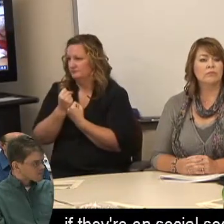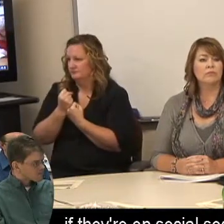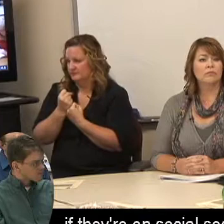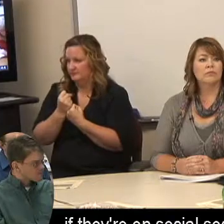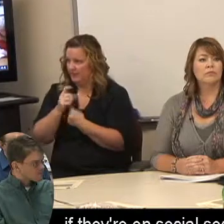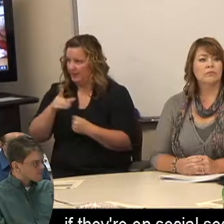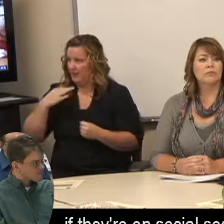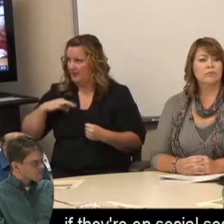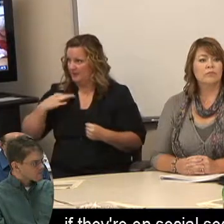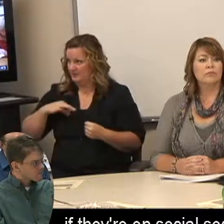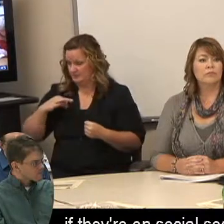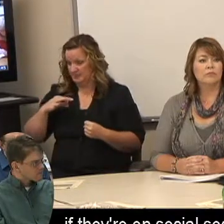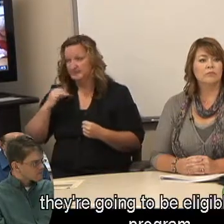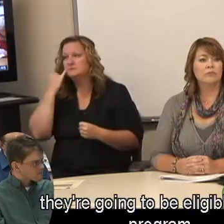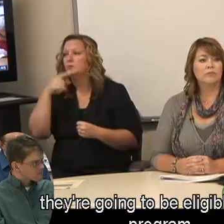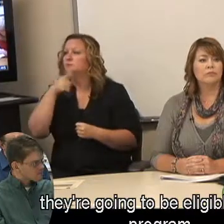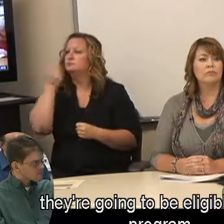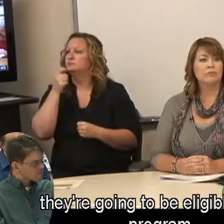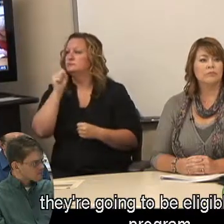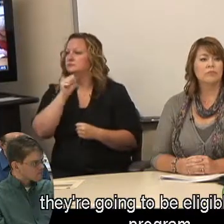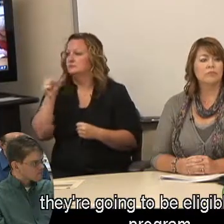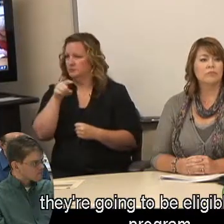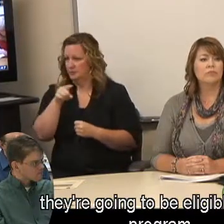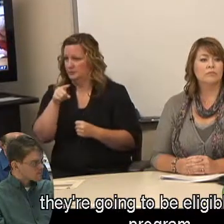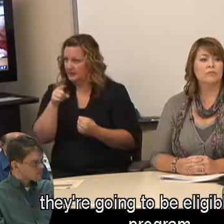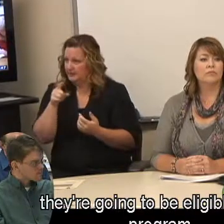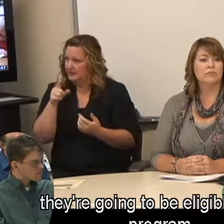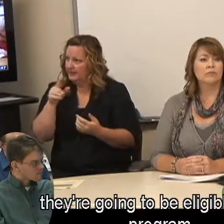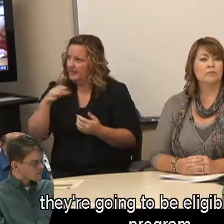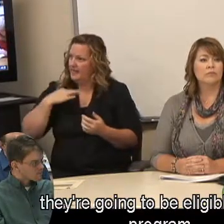if they're on social security, they're going to be eligible for our program.